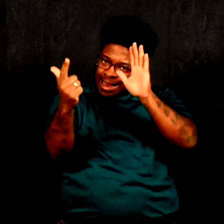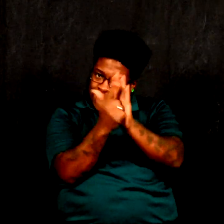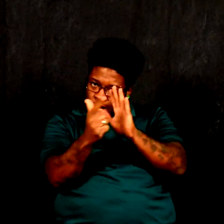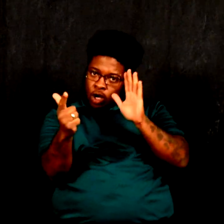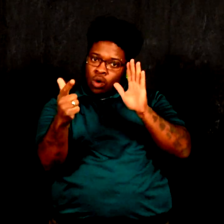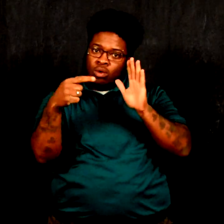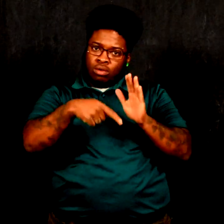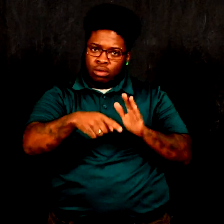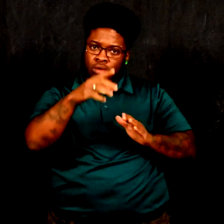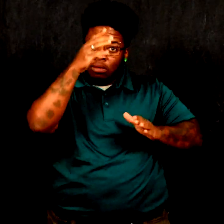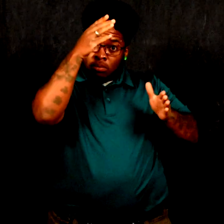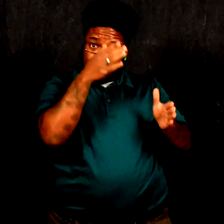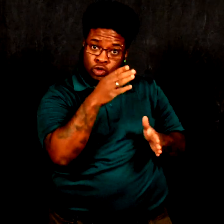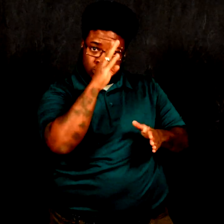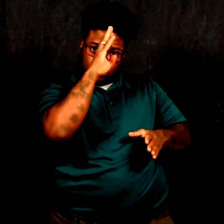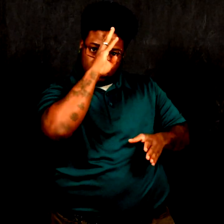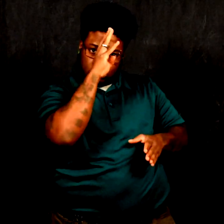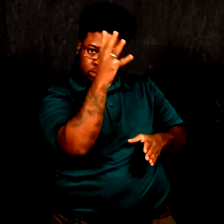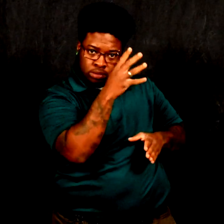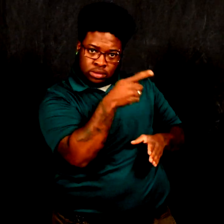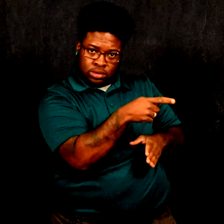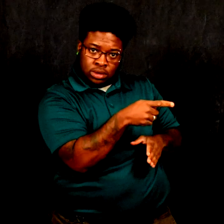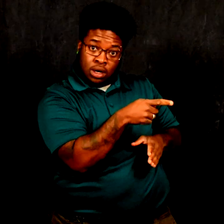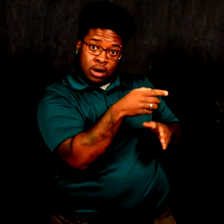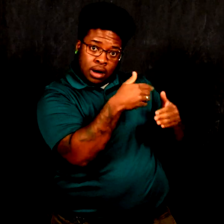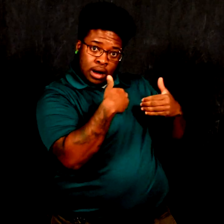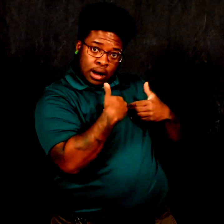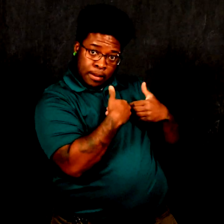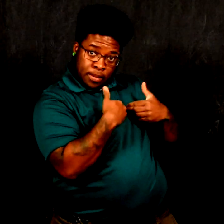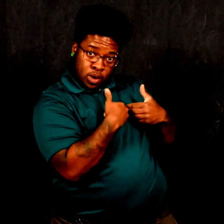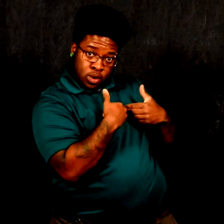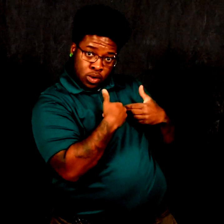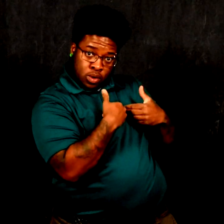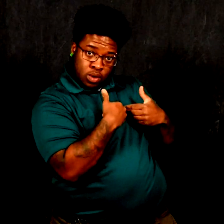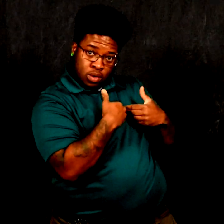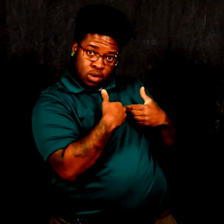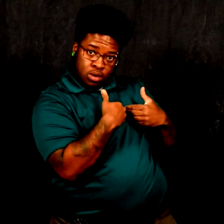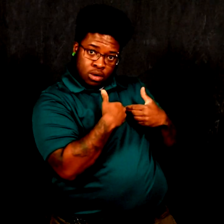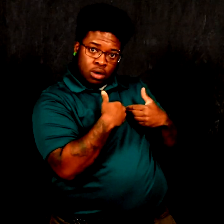It is illegal for a person to misrepresent an animal in